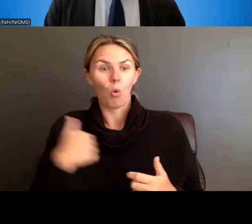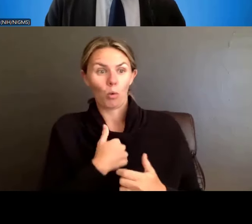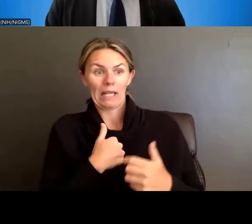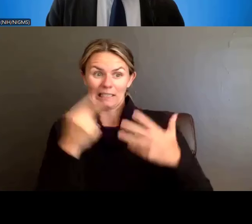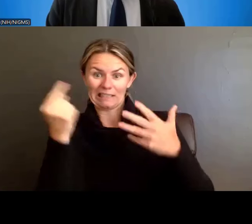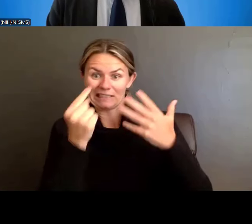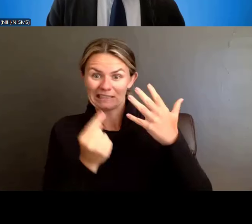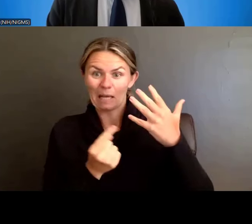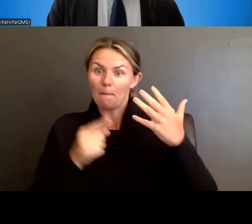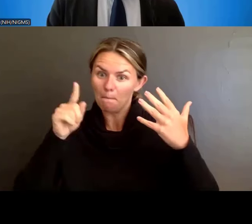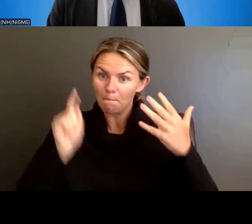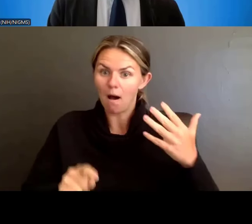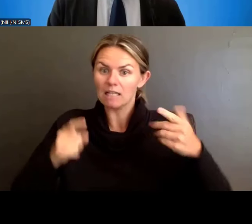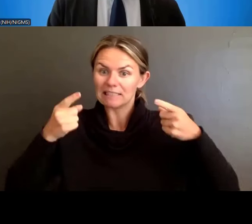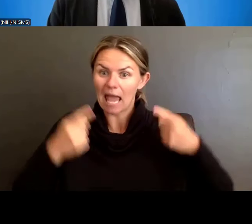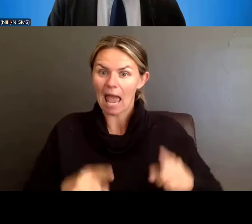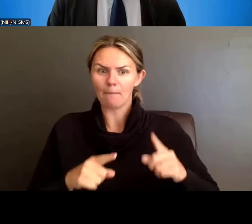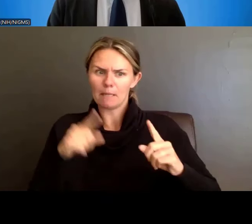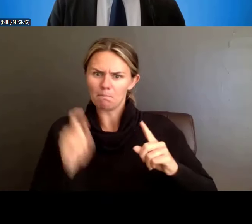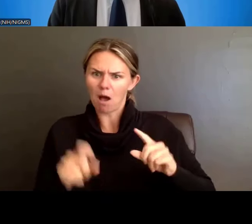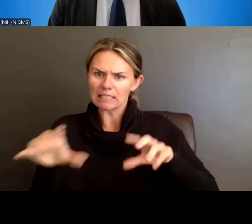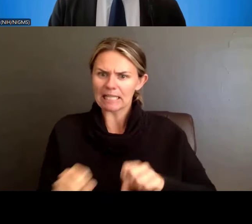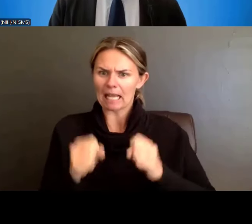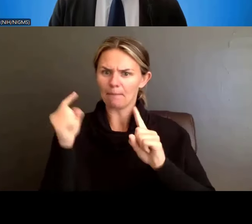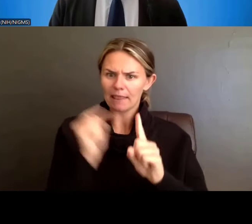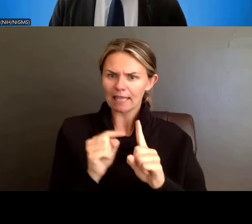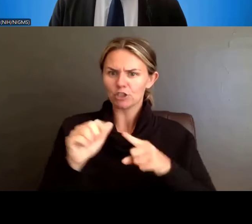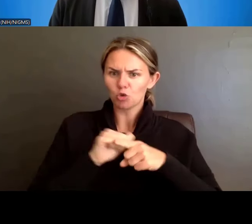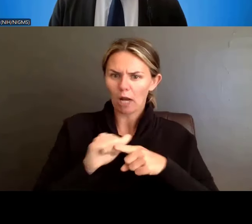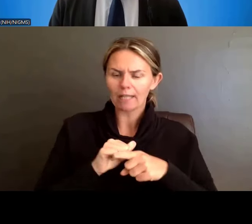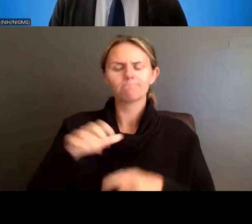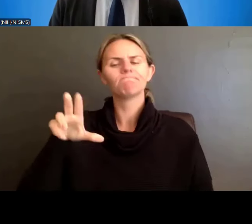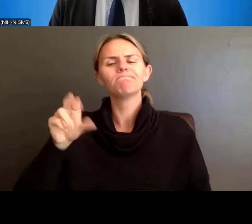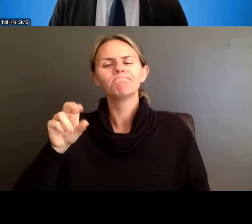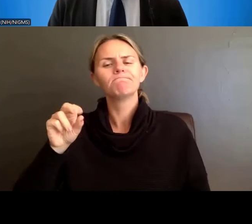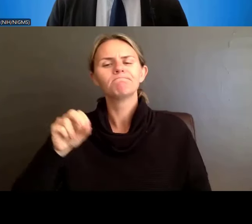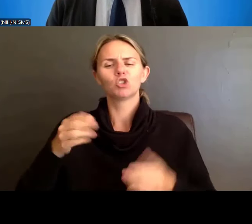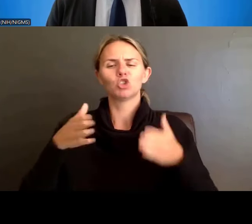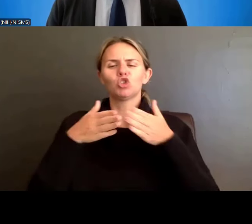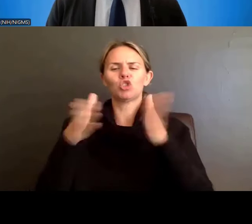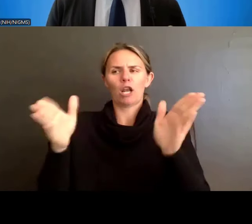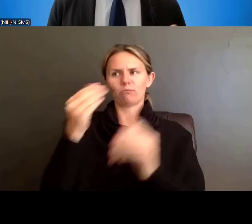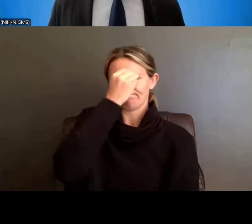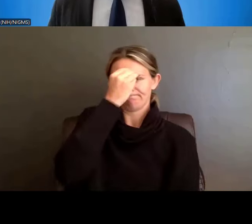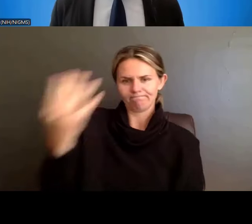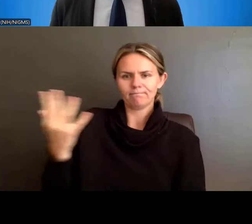there should be appropriate training and effective mentorship practices. We have pulled from the literature